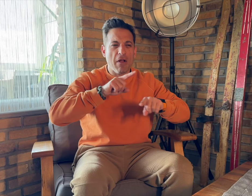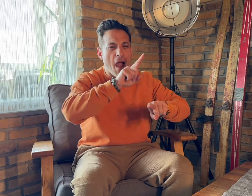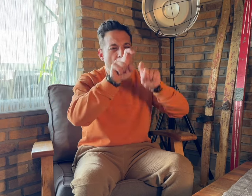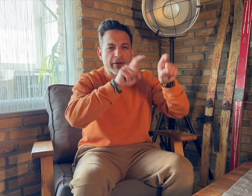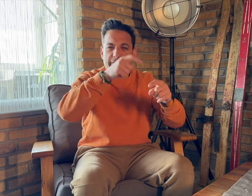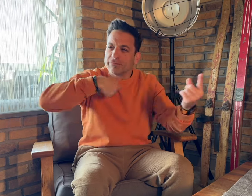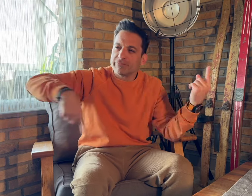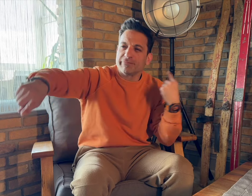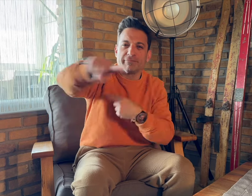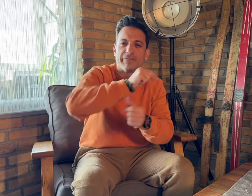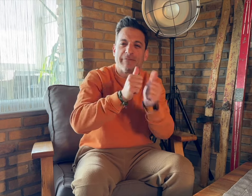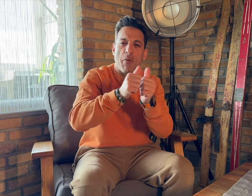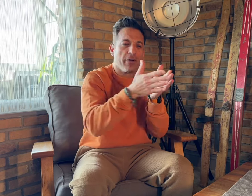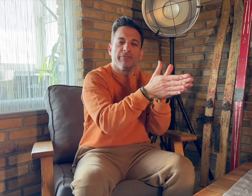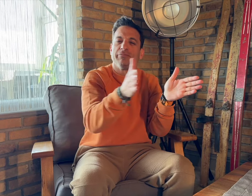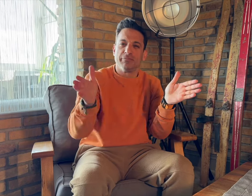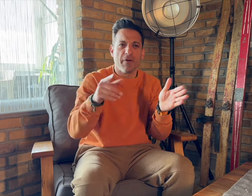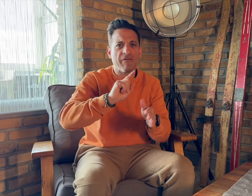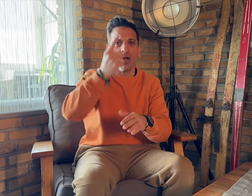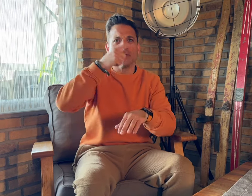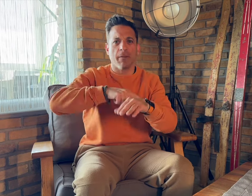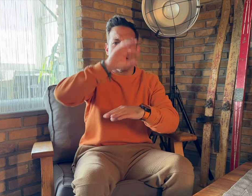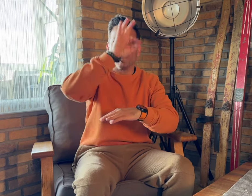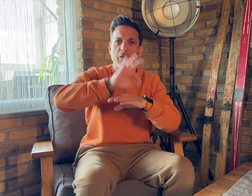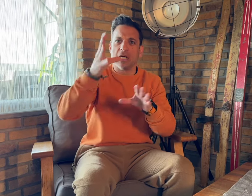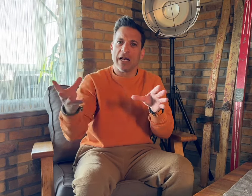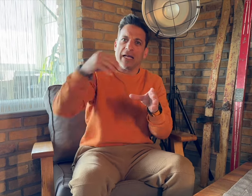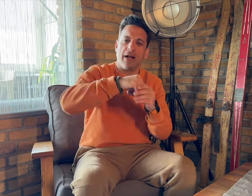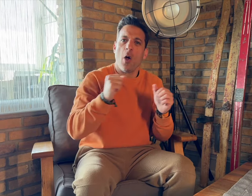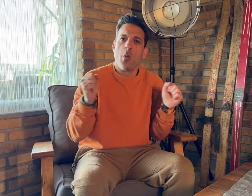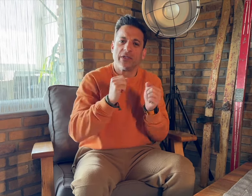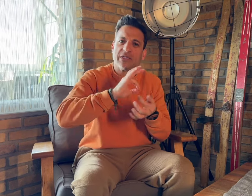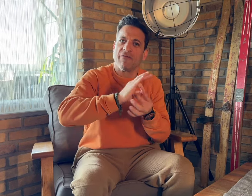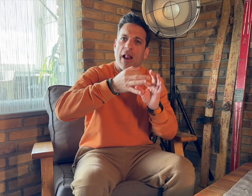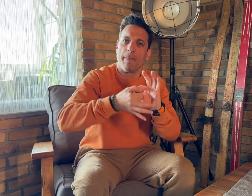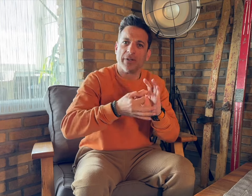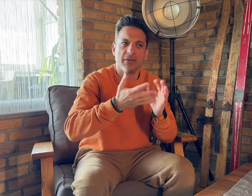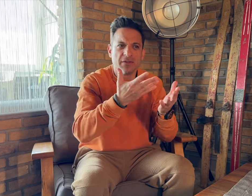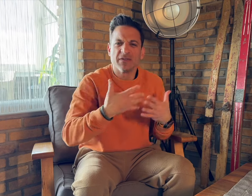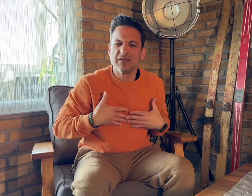[Memnos]: We have asked different people here about their thoughts regarding futsal being part of the Winter Deaflympics.